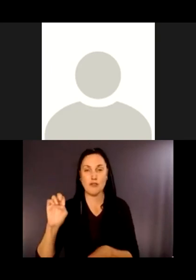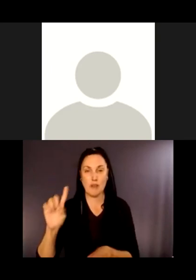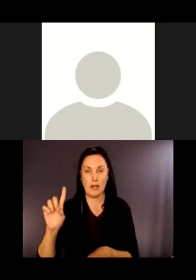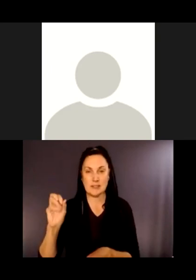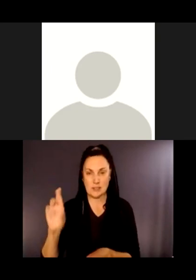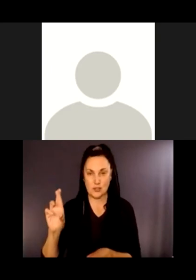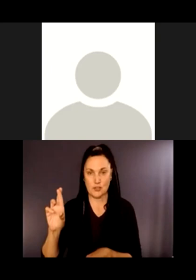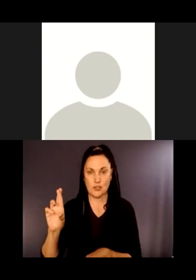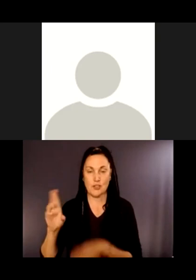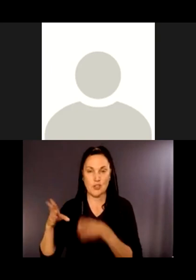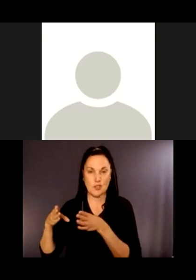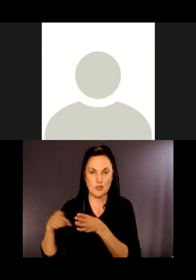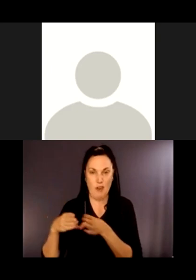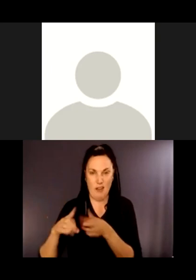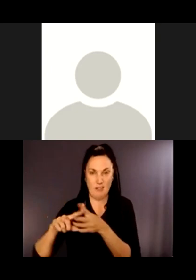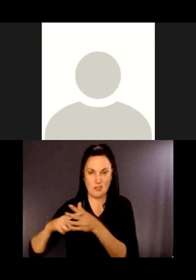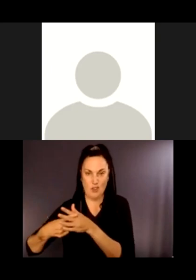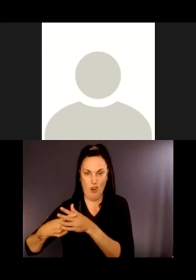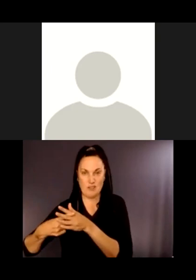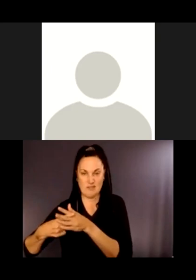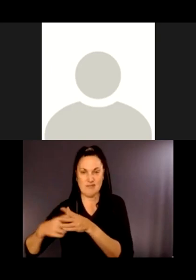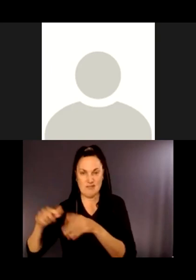two sewer lines, the dove gray background that's private